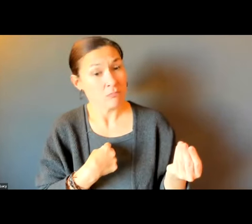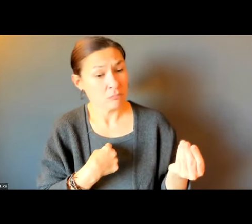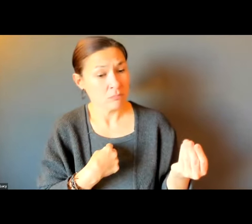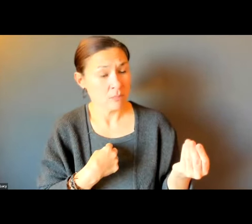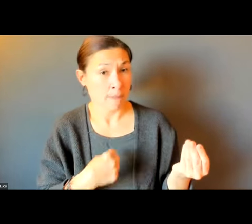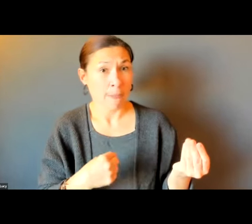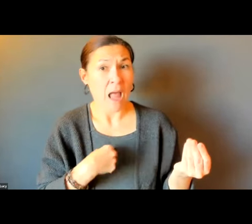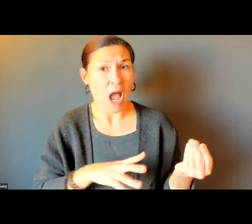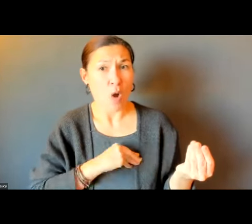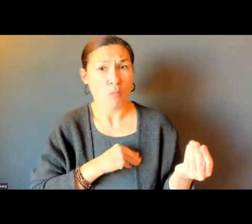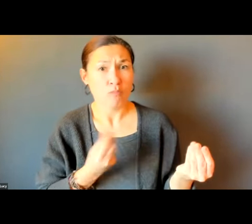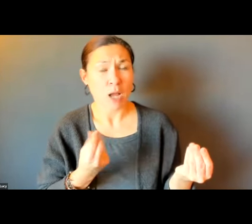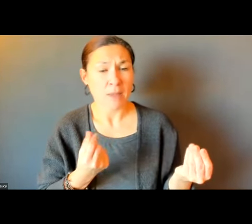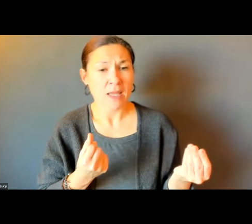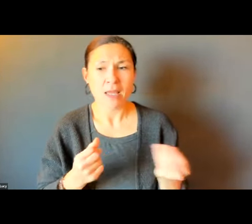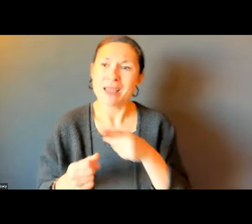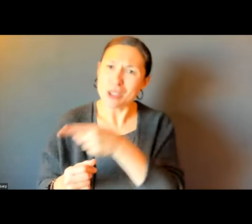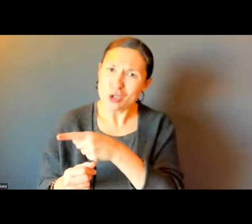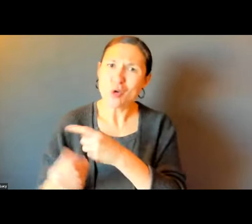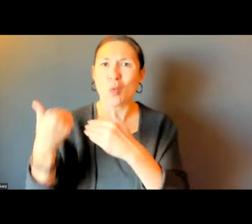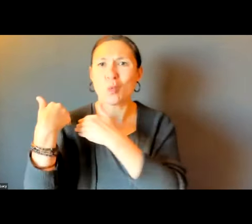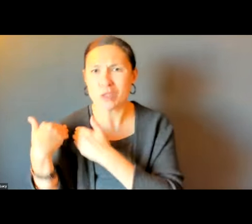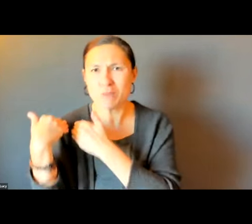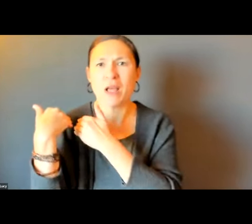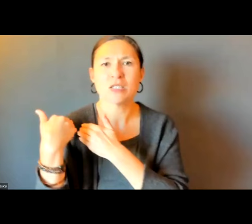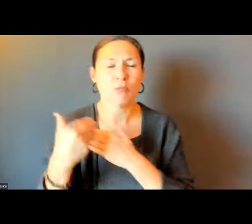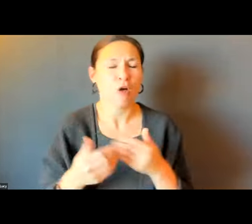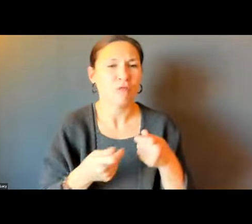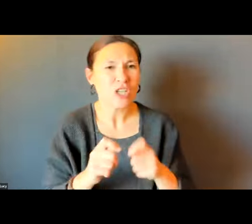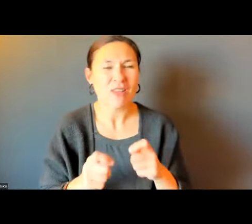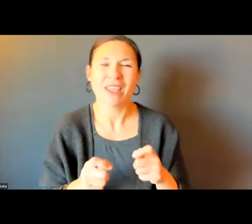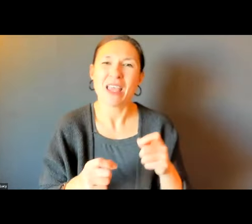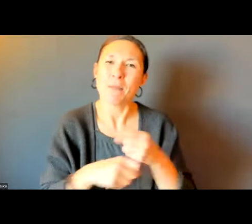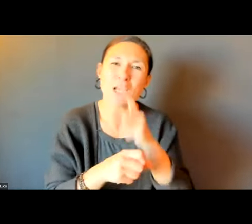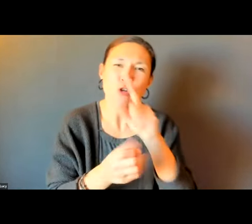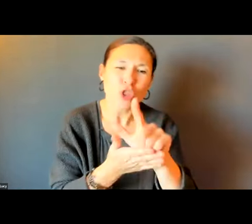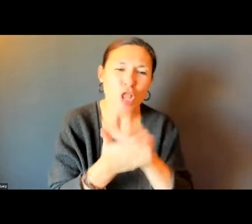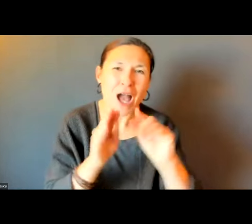SAYS, THE OWNER OF THE PROPERTY, I'M A PROPERTY OWNER, IS RESPONSIBLE FOR SHOVELLING AND